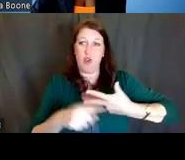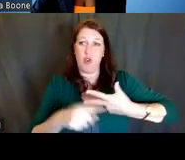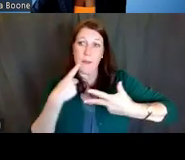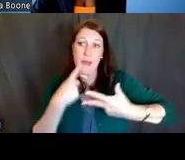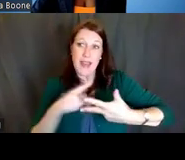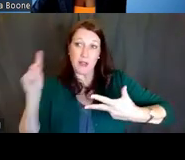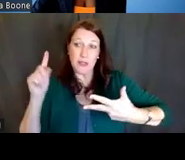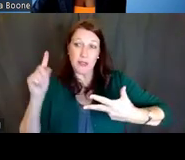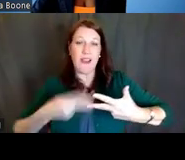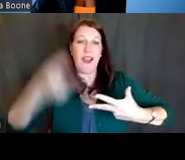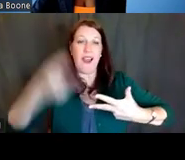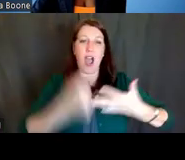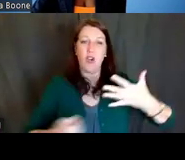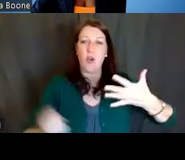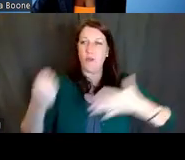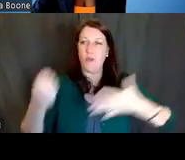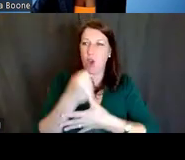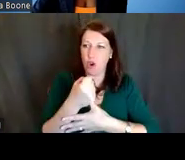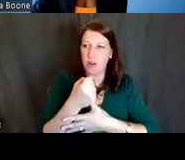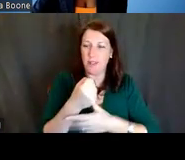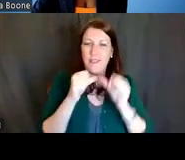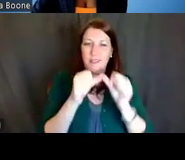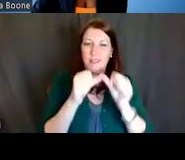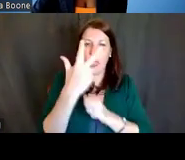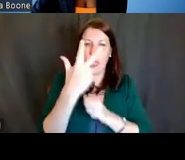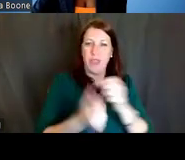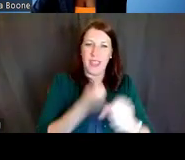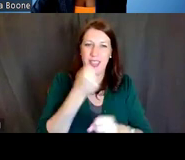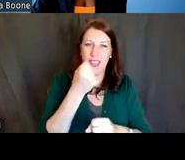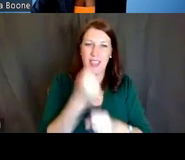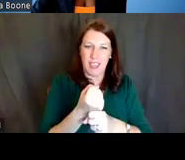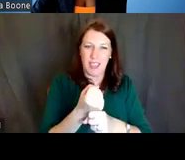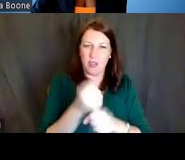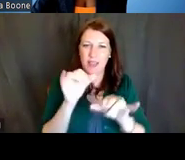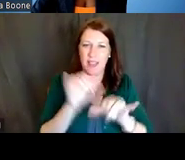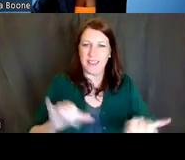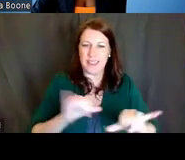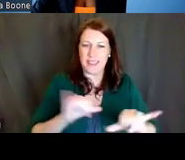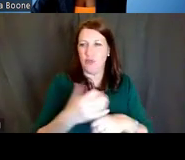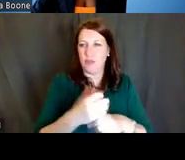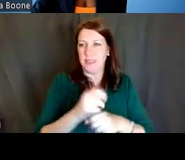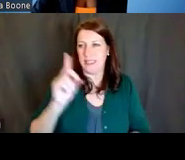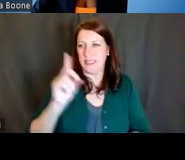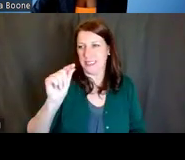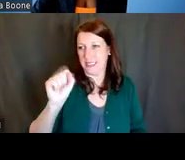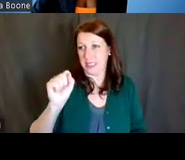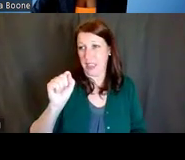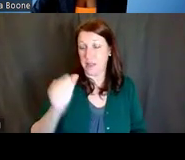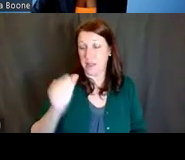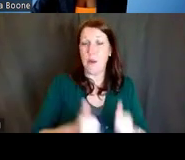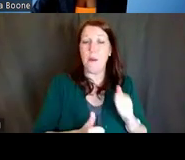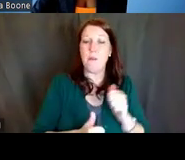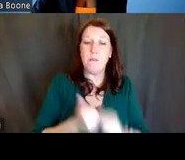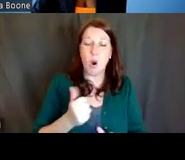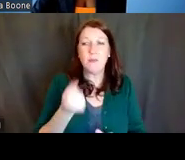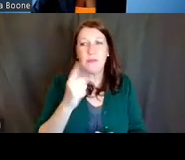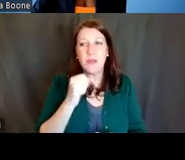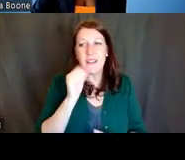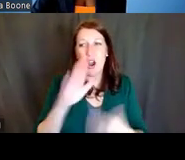that are usually ongoing for at least three years, and there are standard receipt dates. Most, but not all, ICs participate in program announcements.